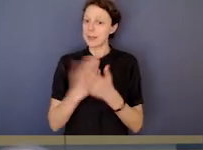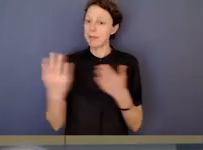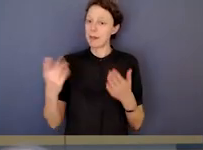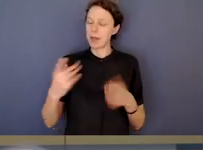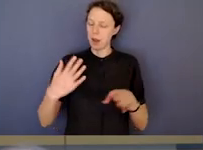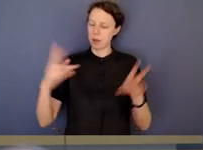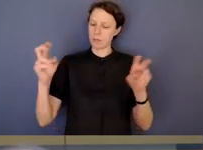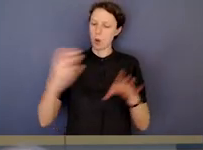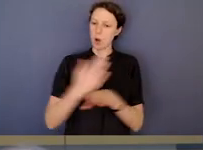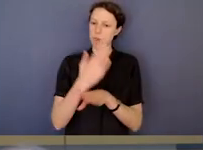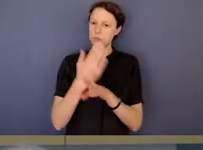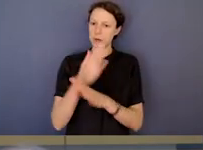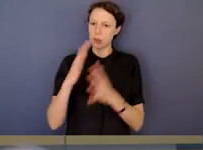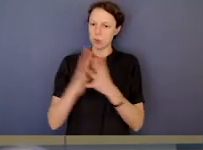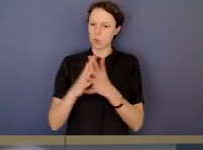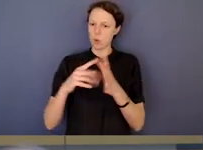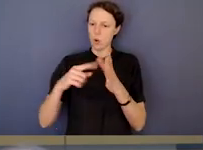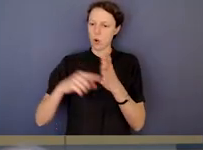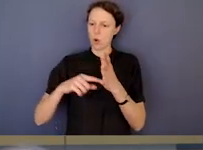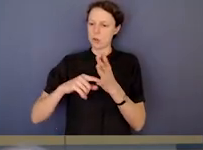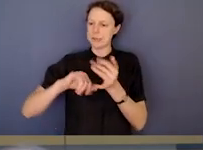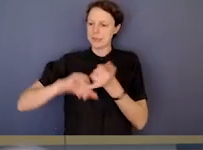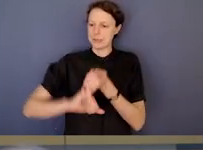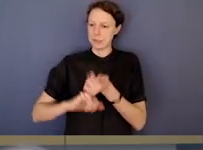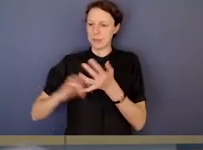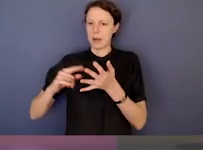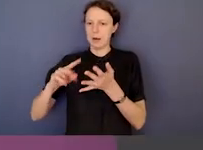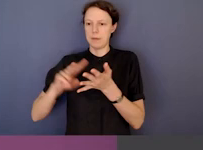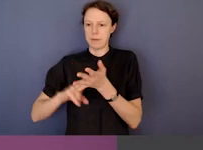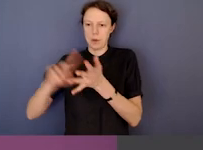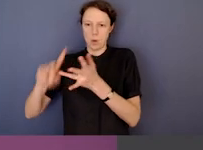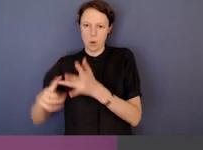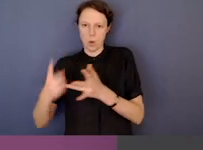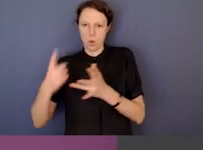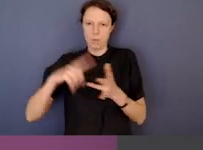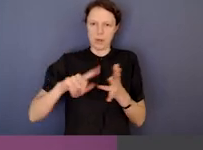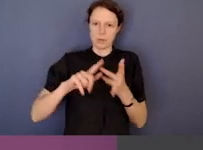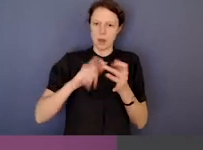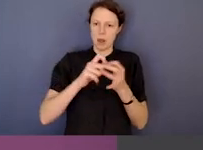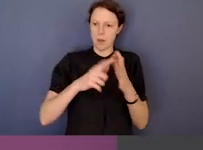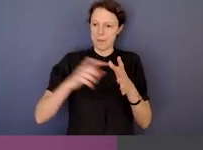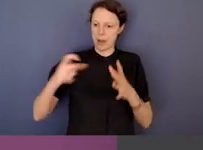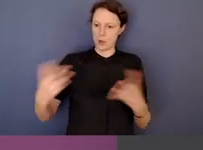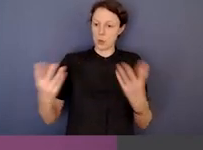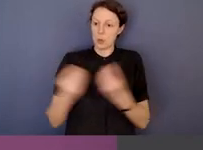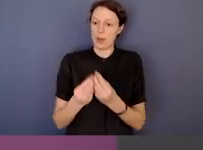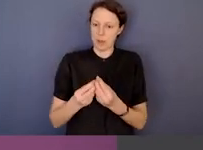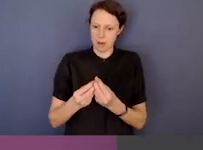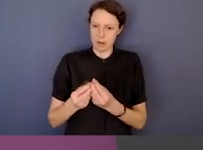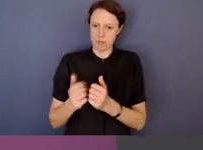And certainly in Operation Watts which we jointly did with the Ombudsman we were investigating members